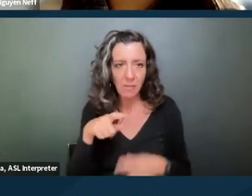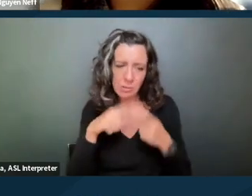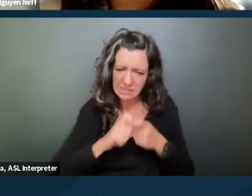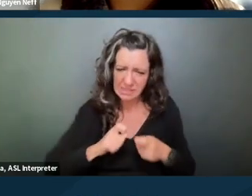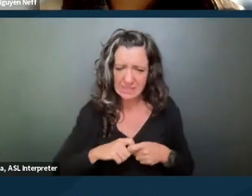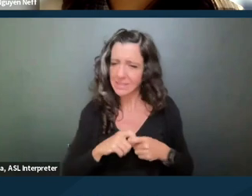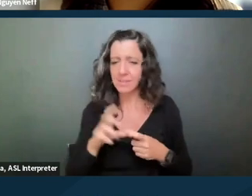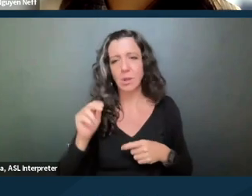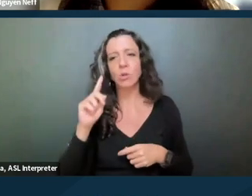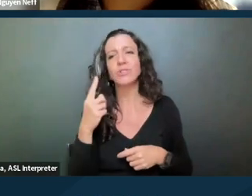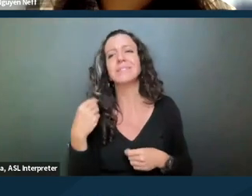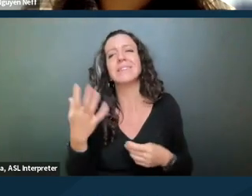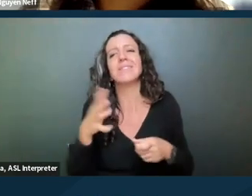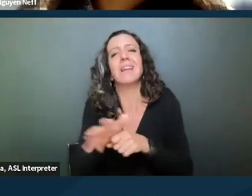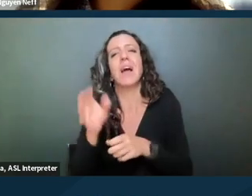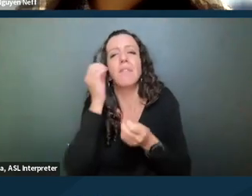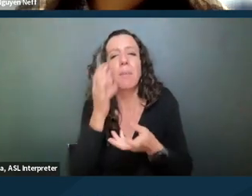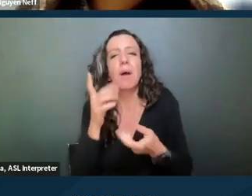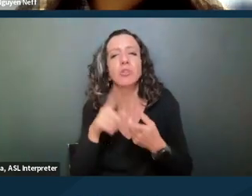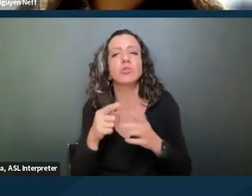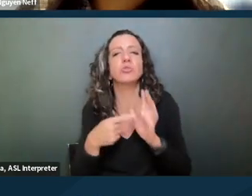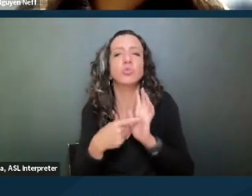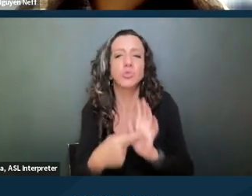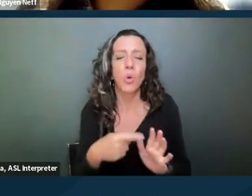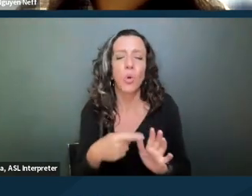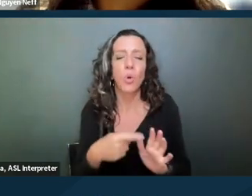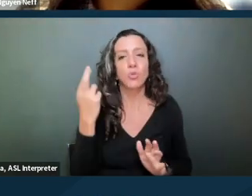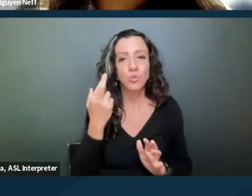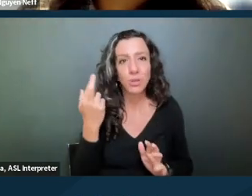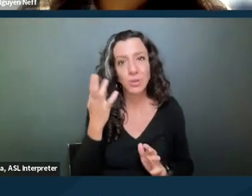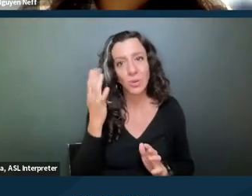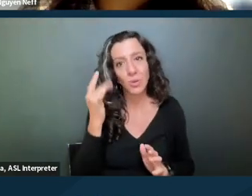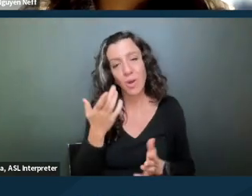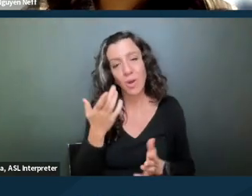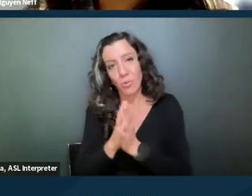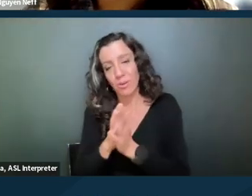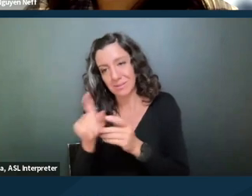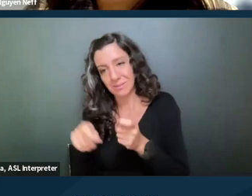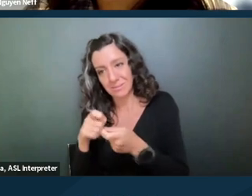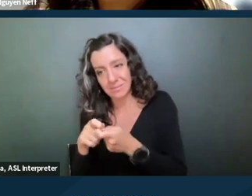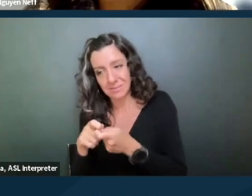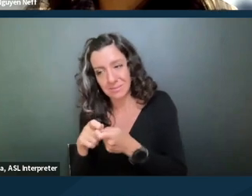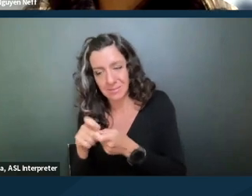You only have to give enough information to show the nexus between your disability and the requested accommodation,